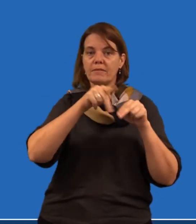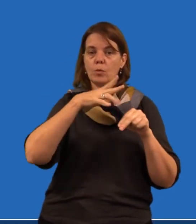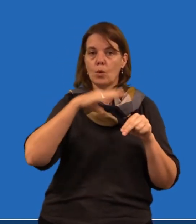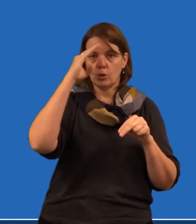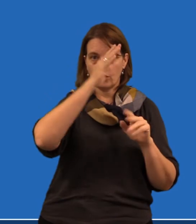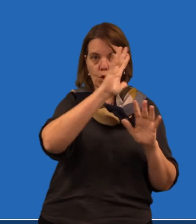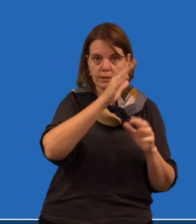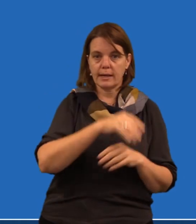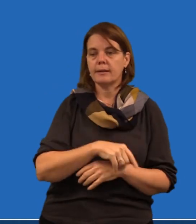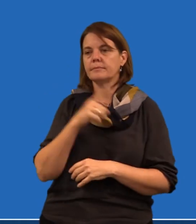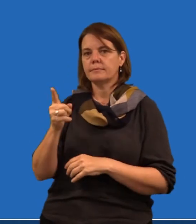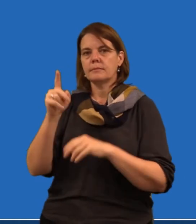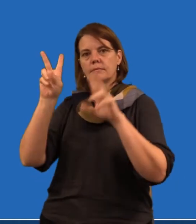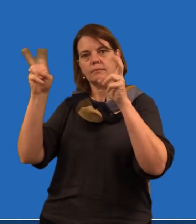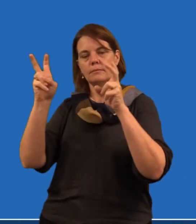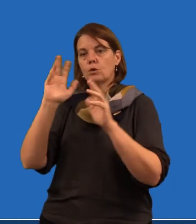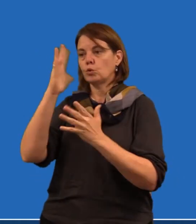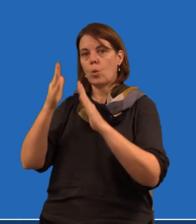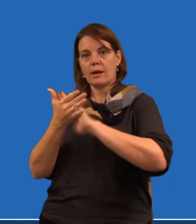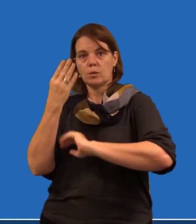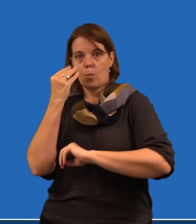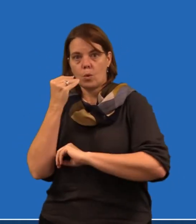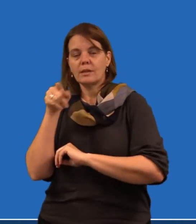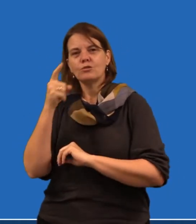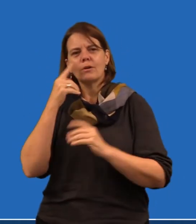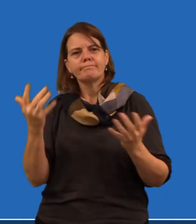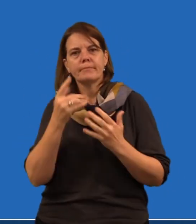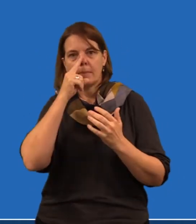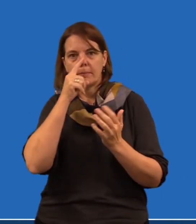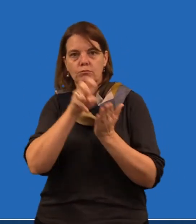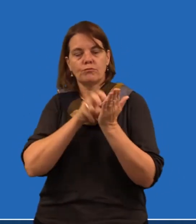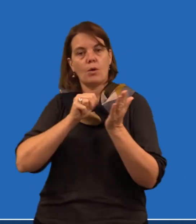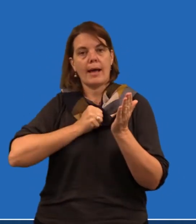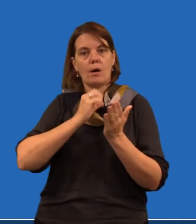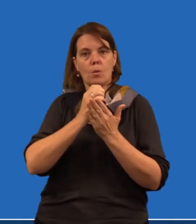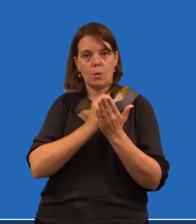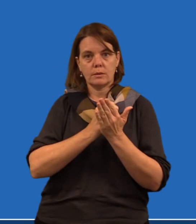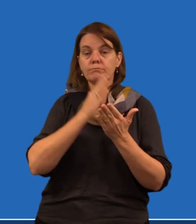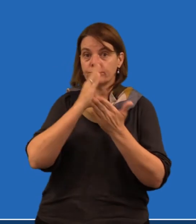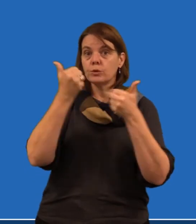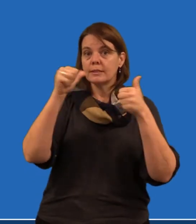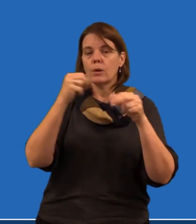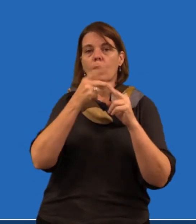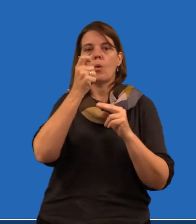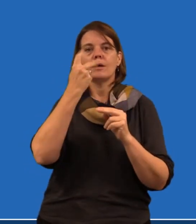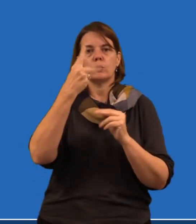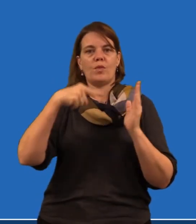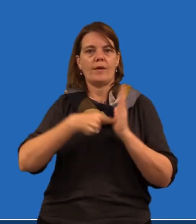One is Hands Up If You Want to Learn Auslan. The other one is Talk Under Water. And that's trying to encourage people to enrol in our classes.